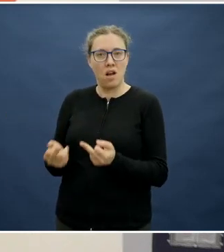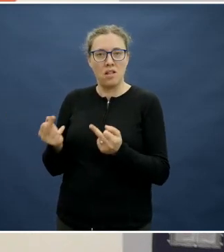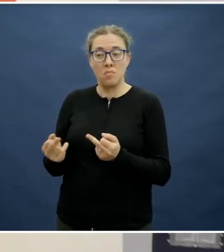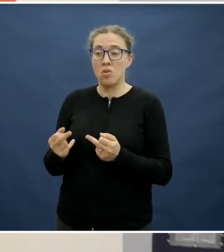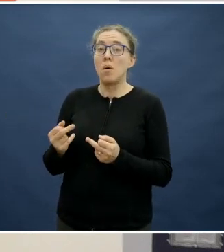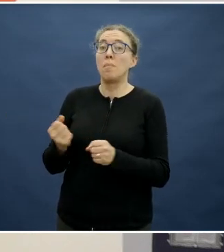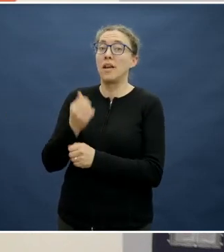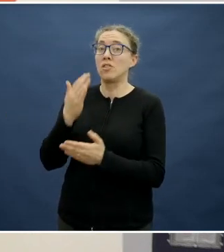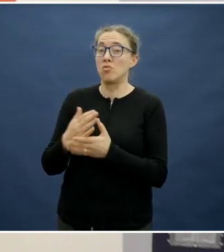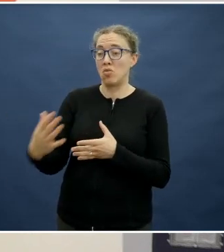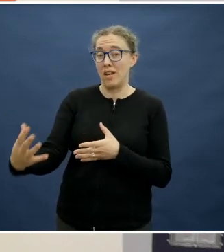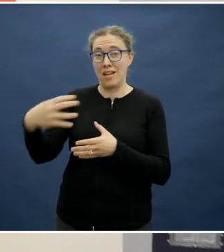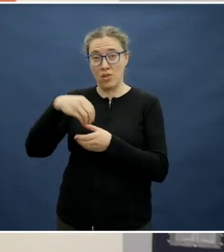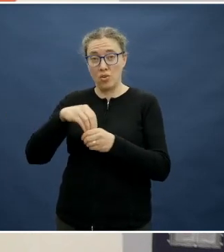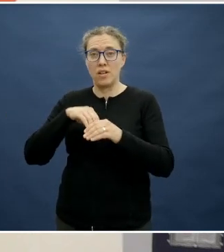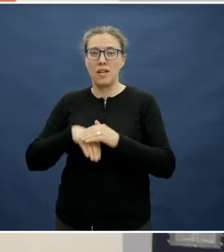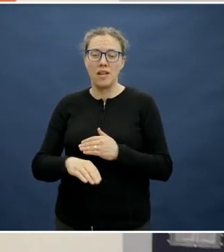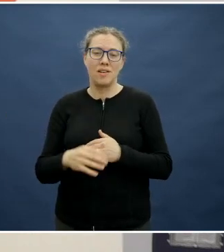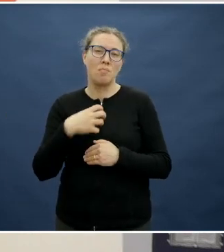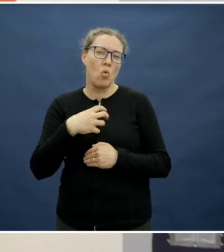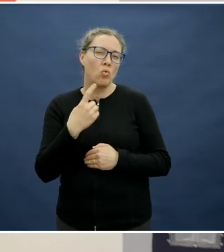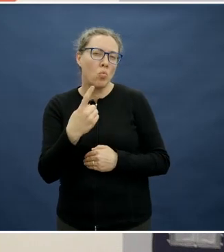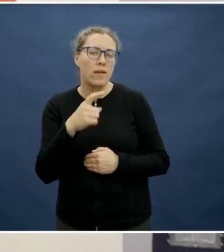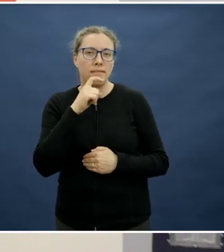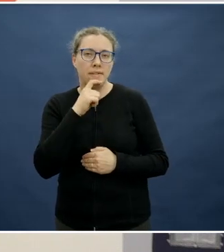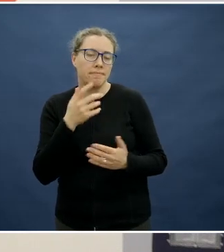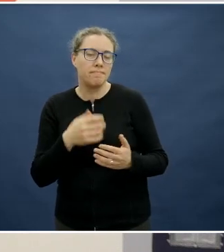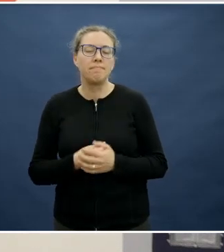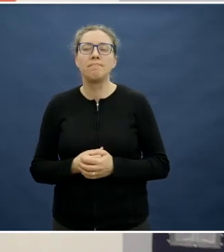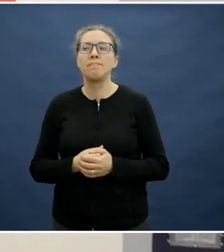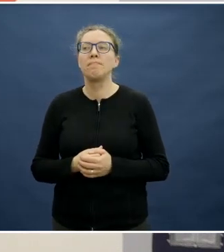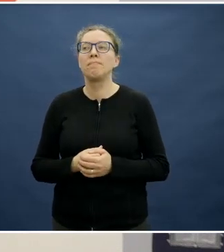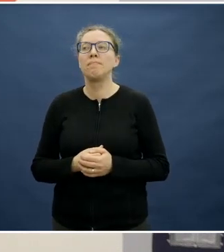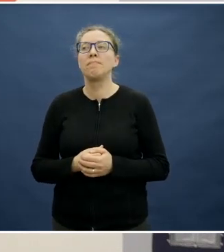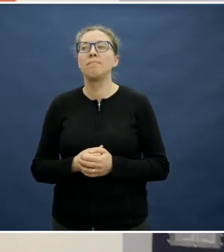appears in a couple of things. And I think the other thing is not too many ingredients.